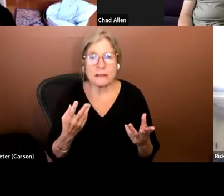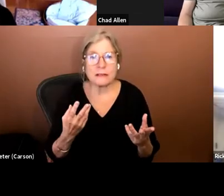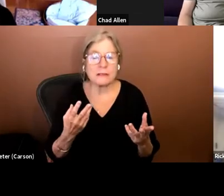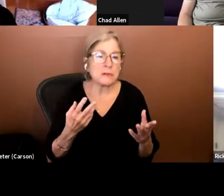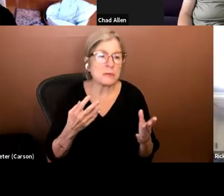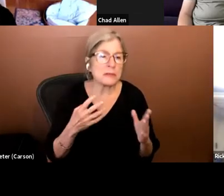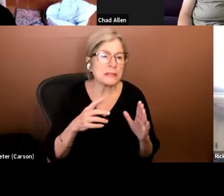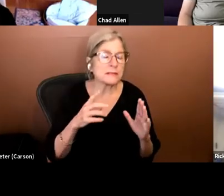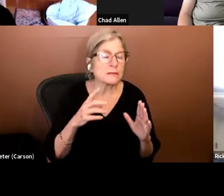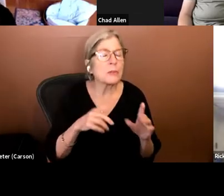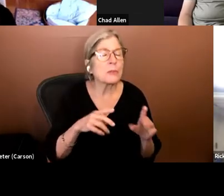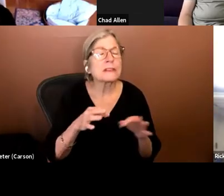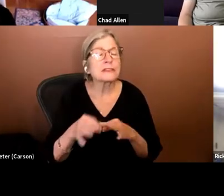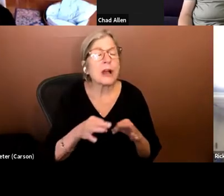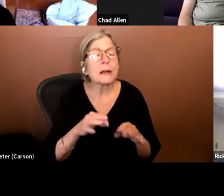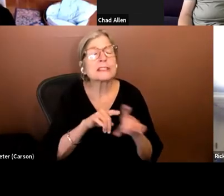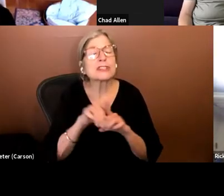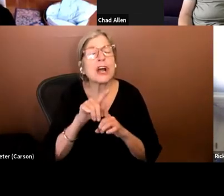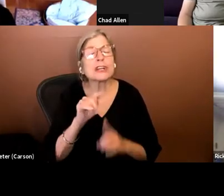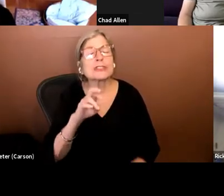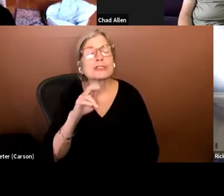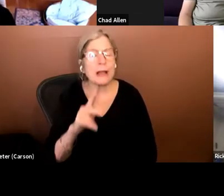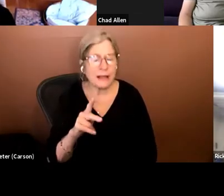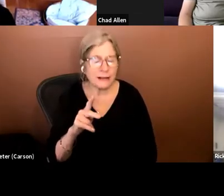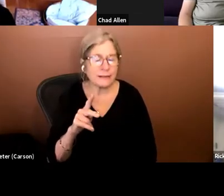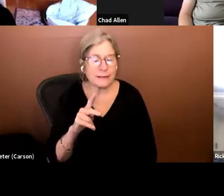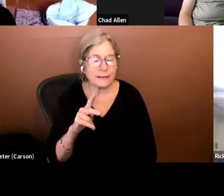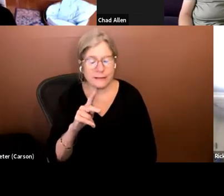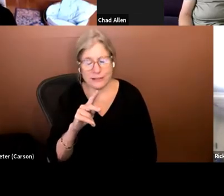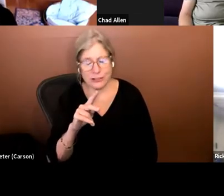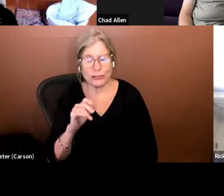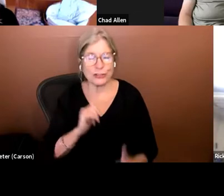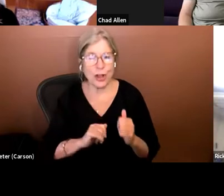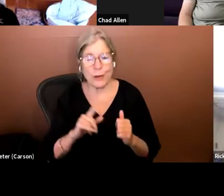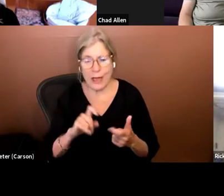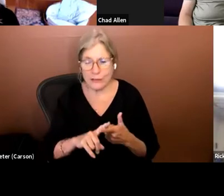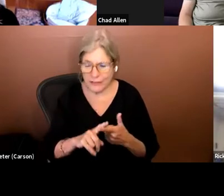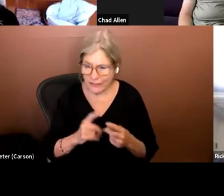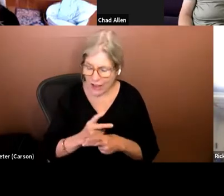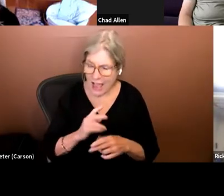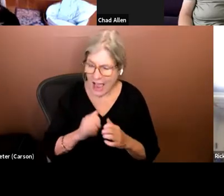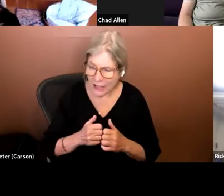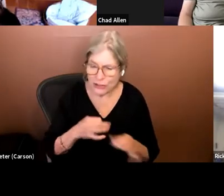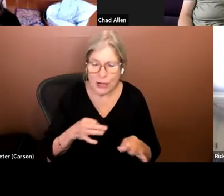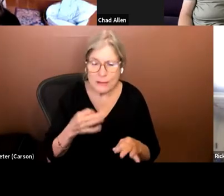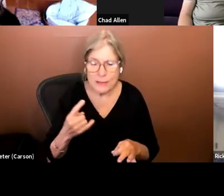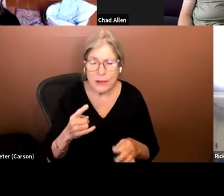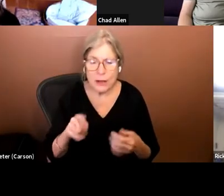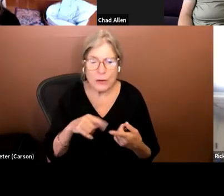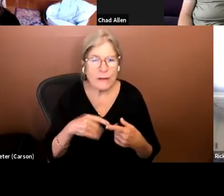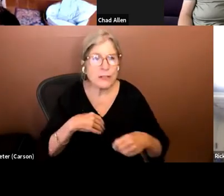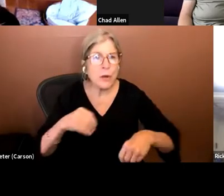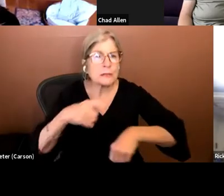Trek series, you have to come up with how do you describe something when you don't have any time or you don'